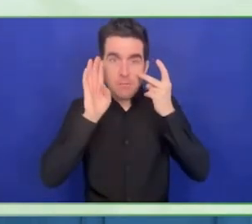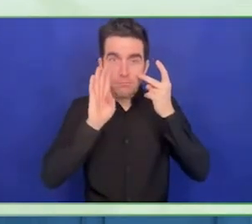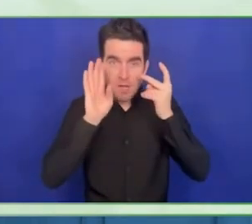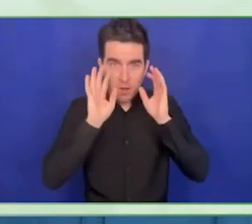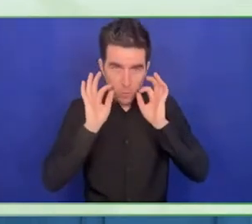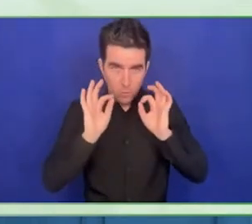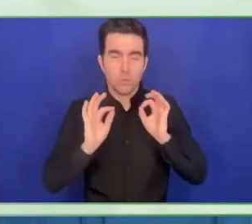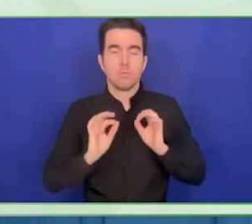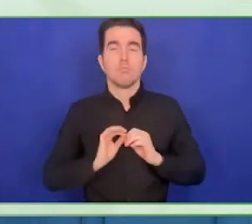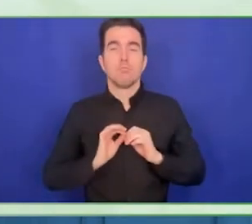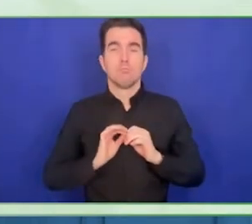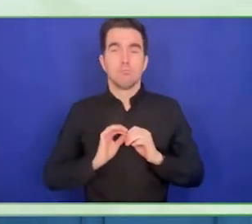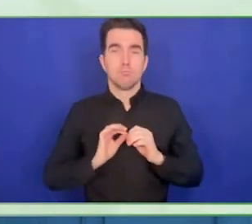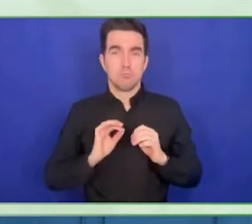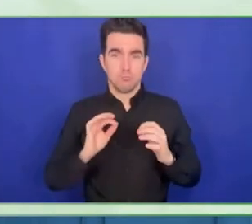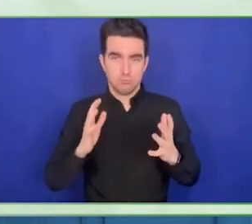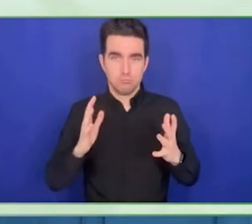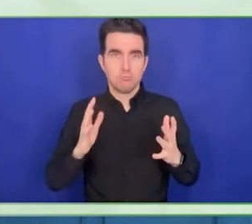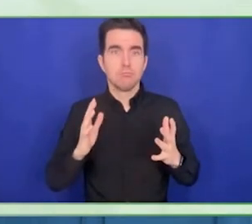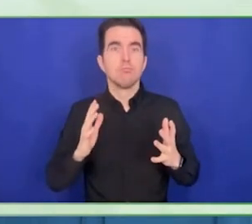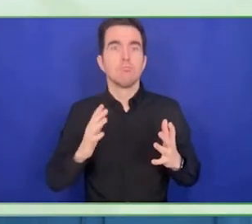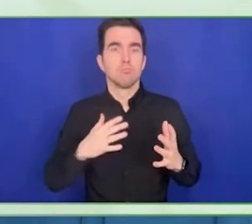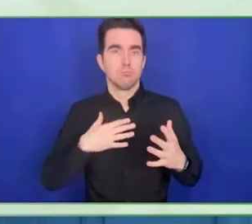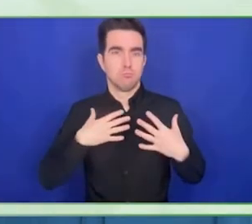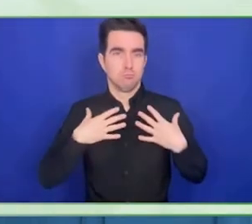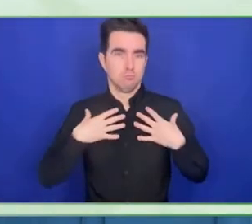Hanover New Jersey in the USA and we are an NGO.